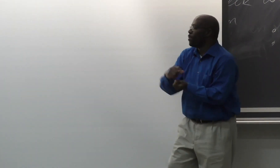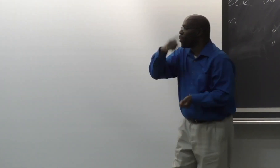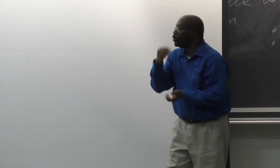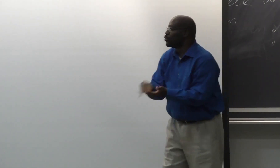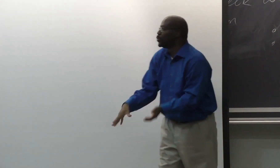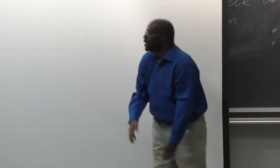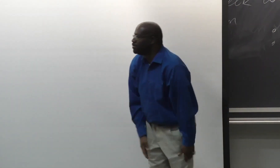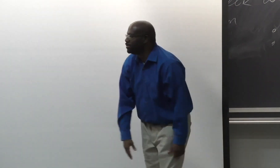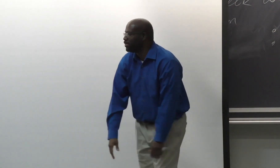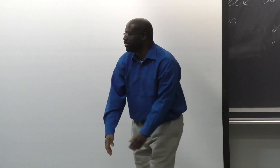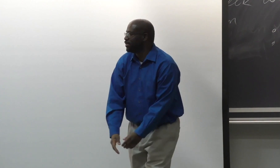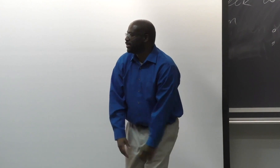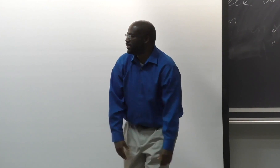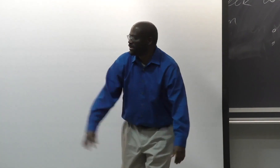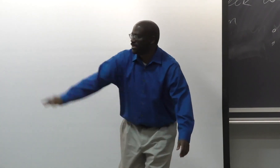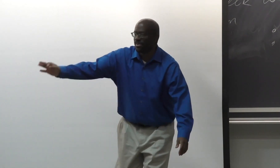so that you can interact more with your Black deaf students.